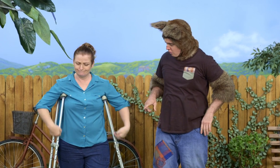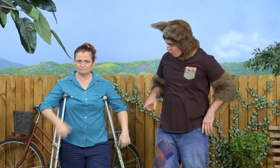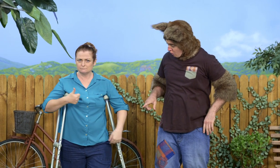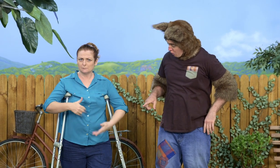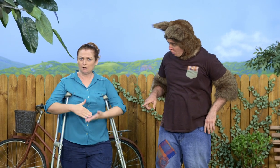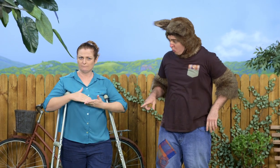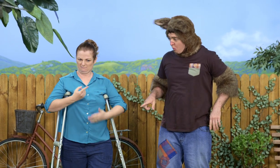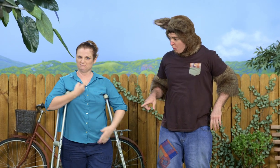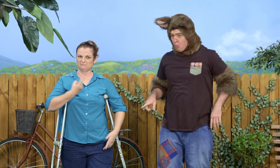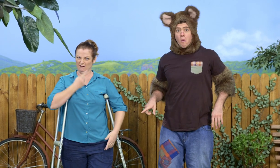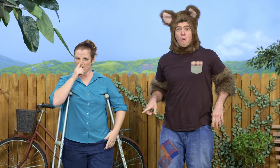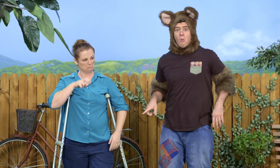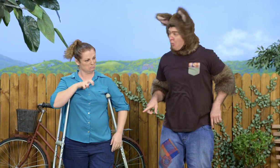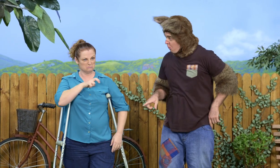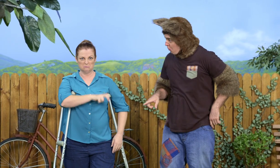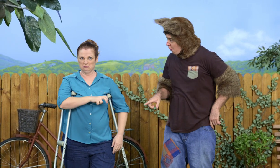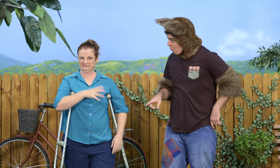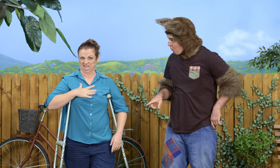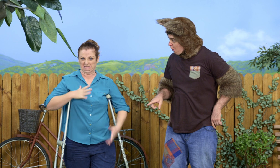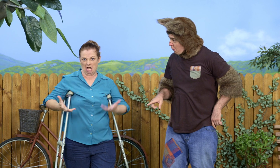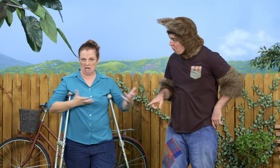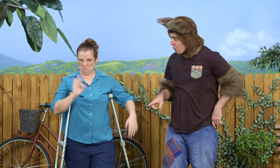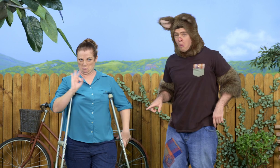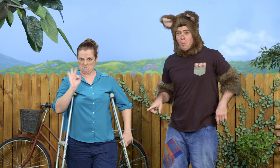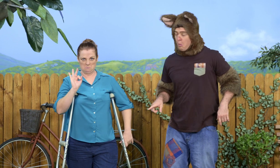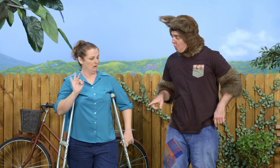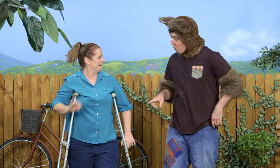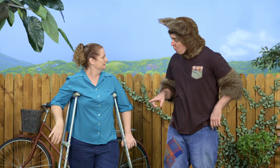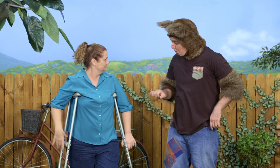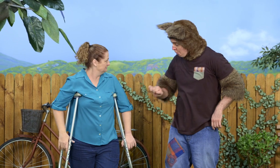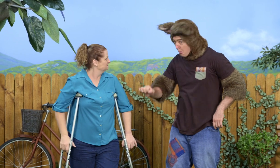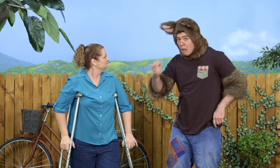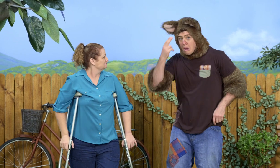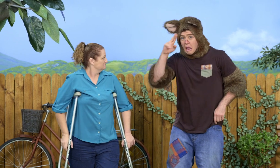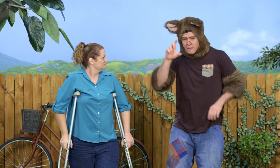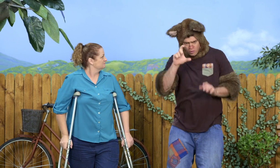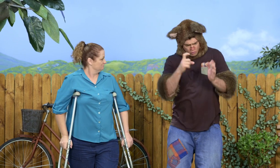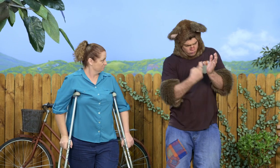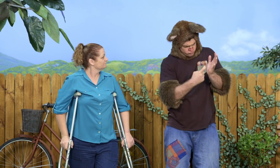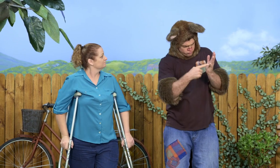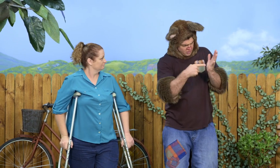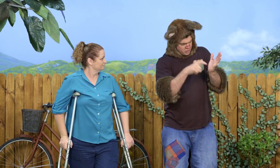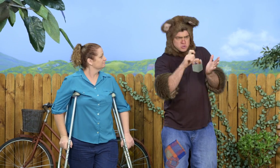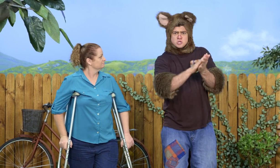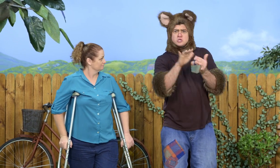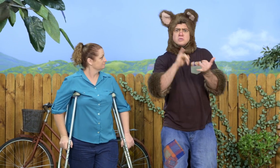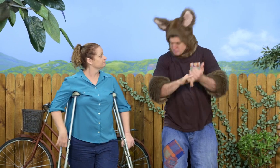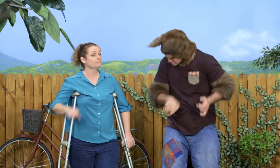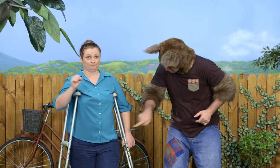They're helping me be independent and walk by myself. Oh! They're called crutches.